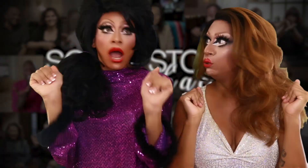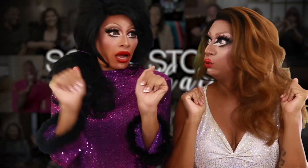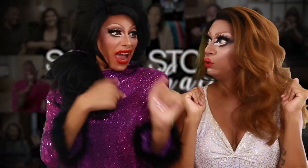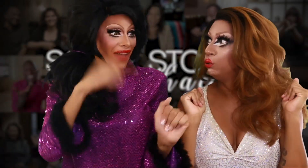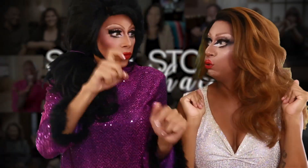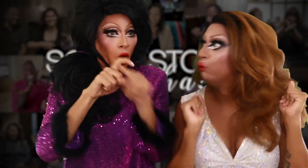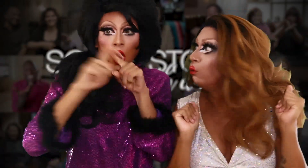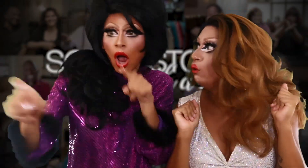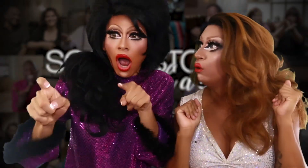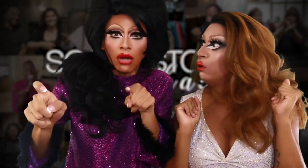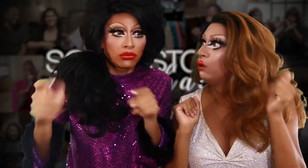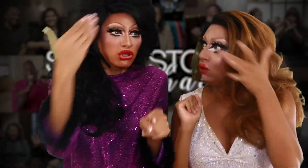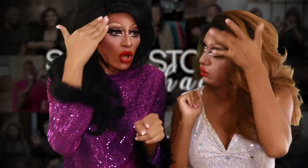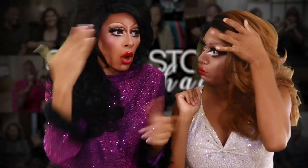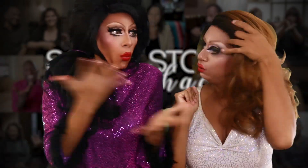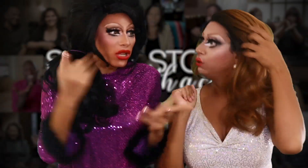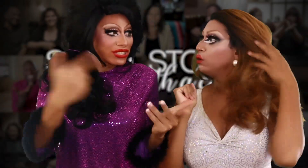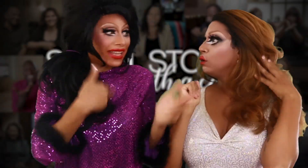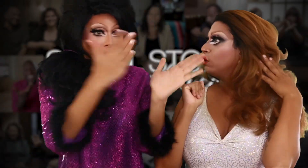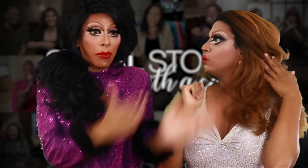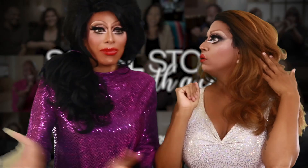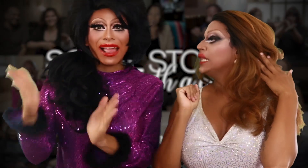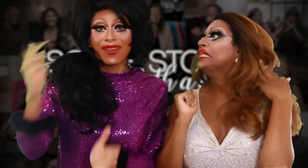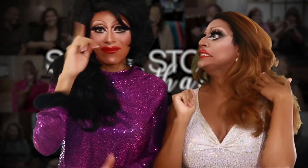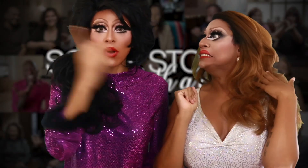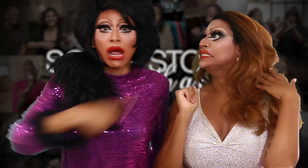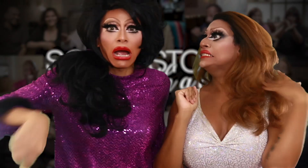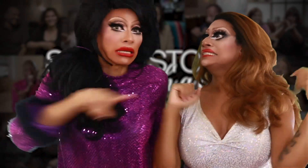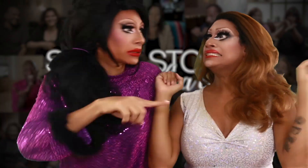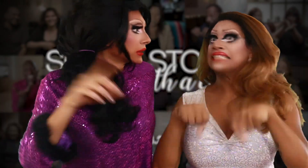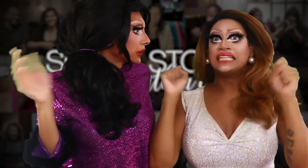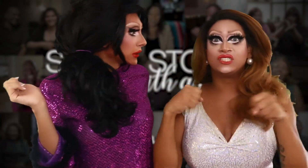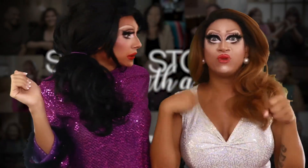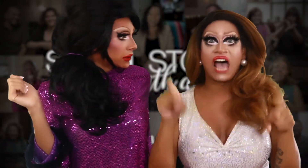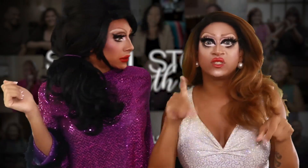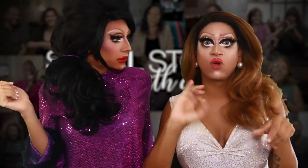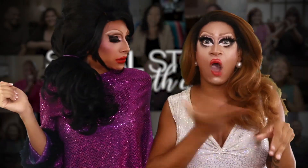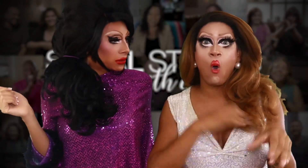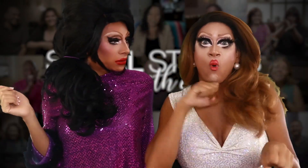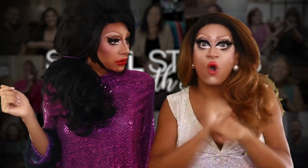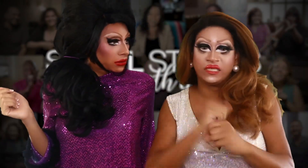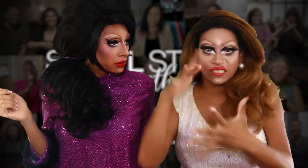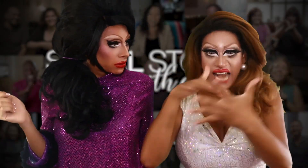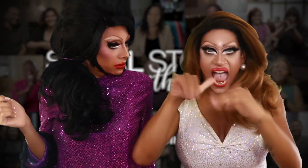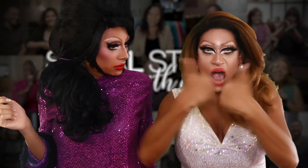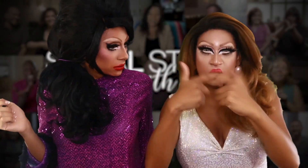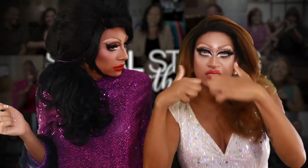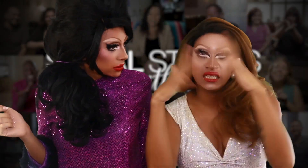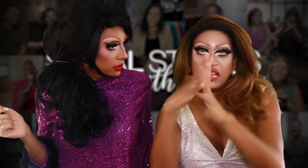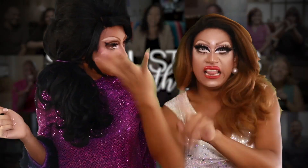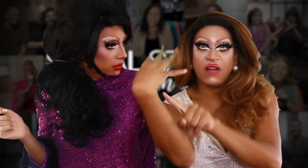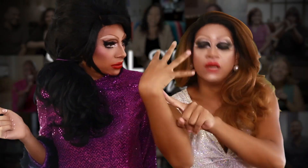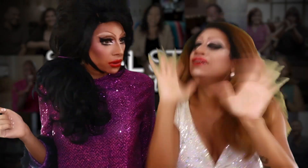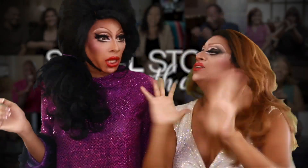OMG. We have to call Melissa and find out what she has planned for the event! Yes! We need to do our homework and prepare for our livestreaming duties!